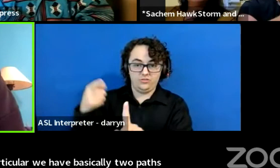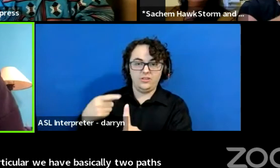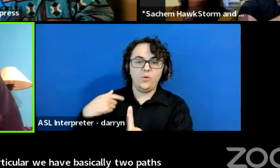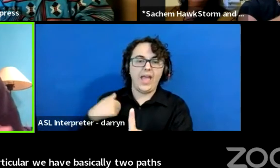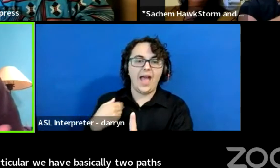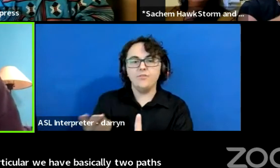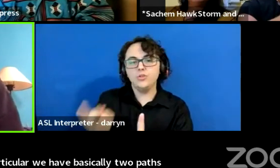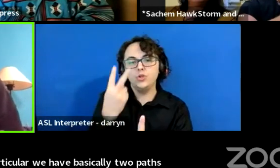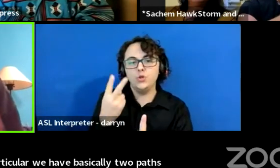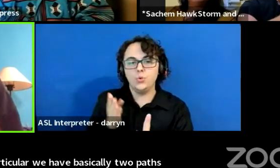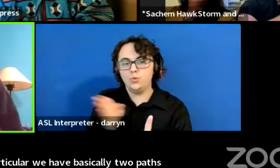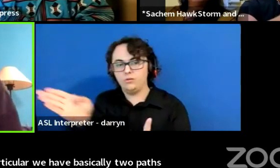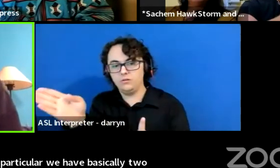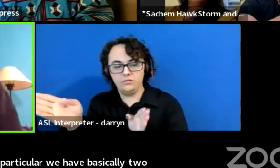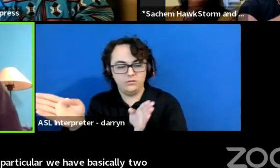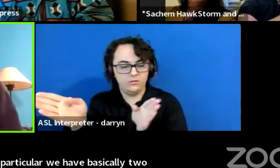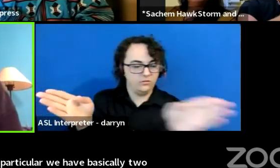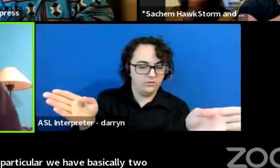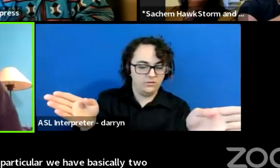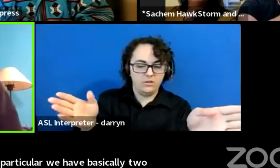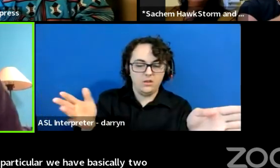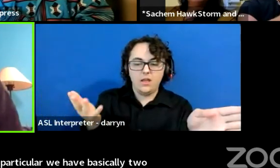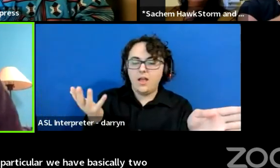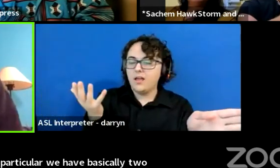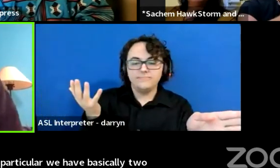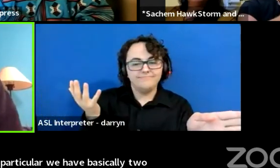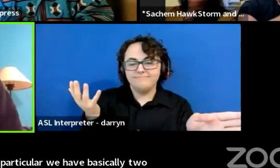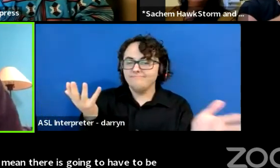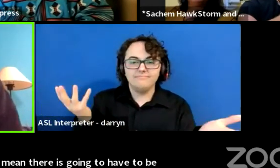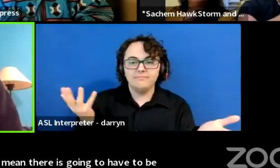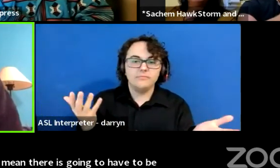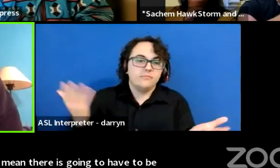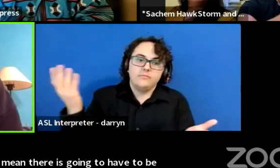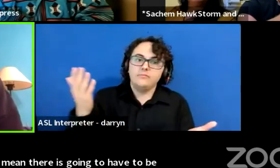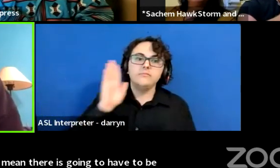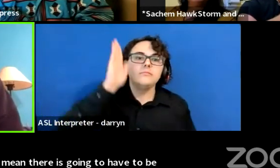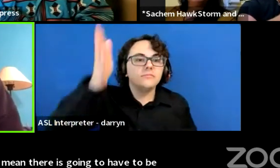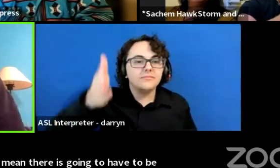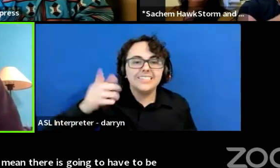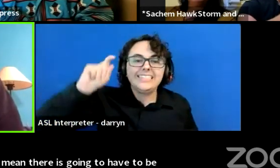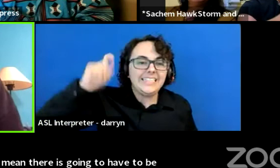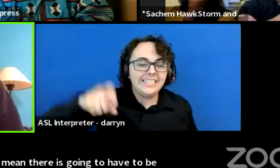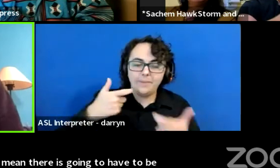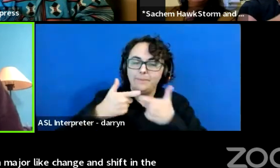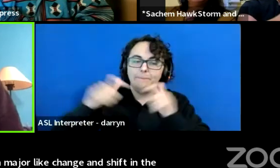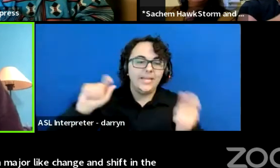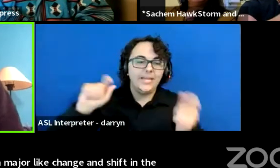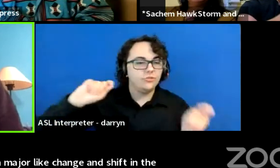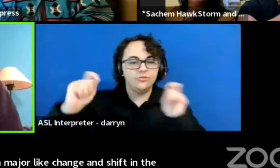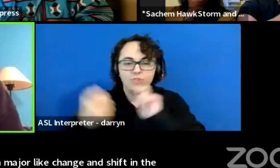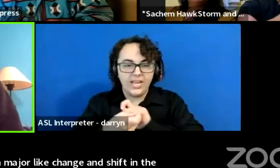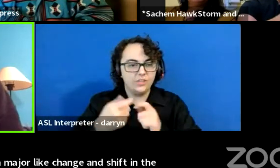I mean, there is going to have to be at some point, like a major, like change and shift in the way we think about things,